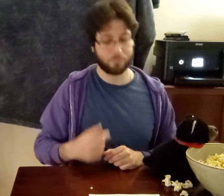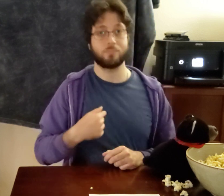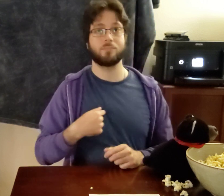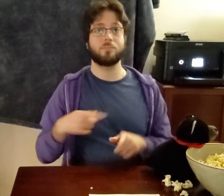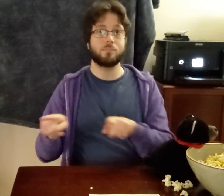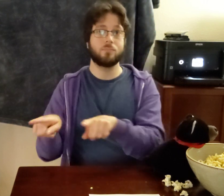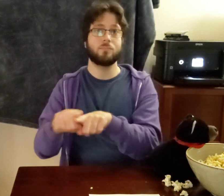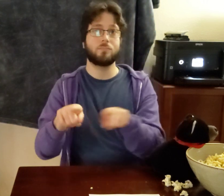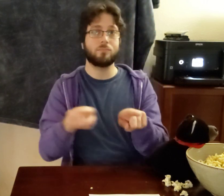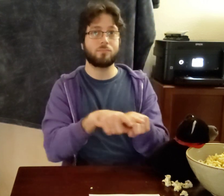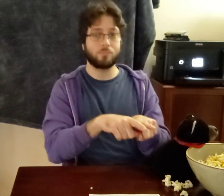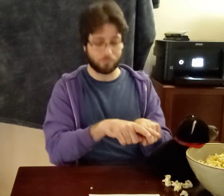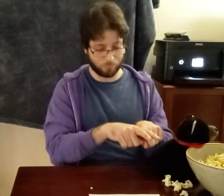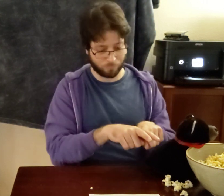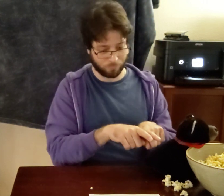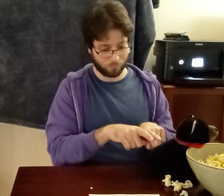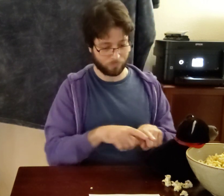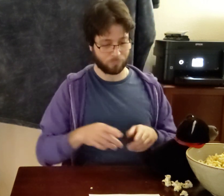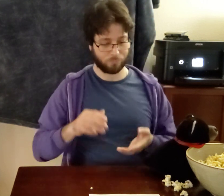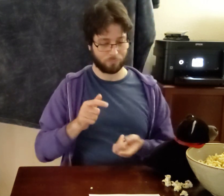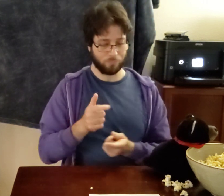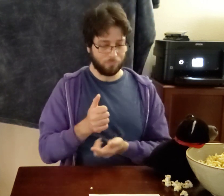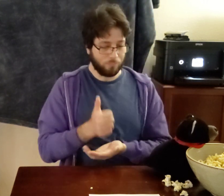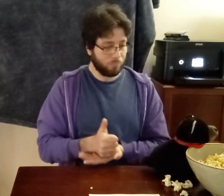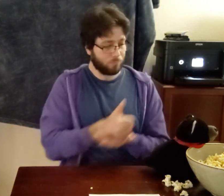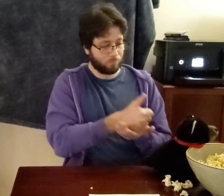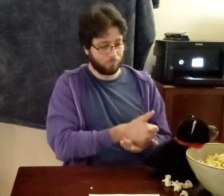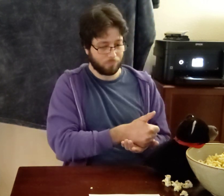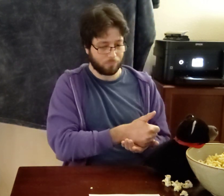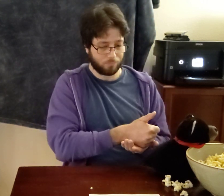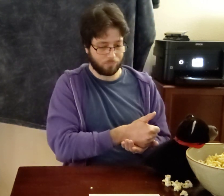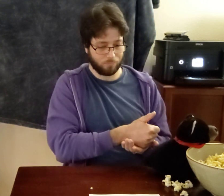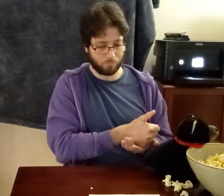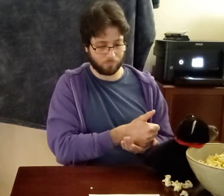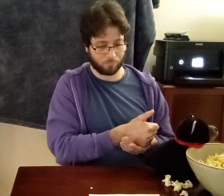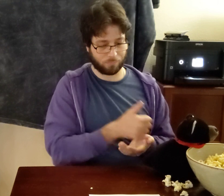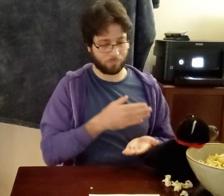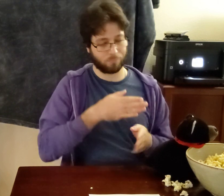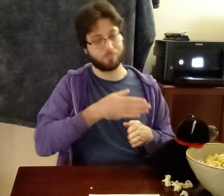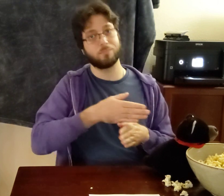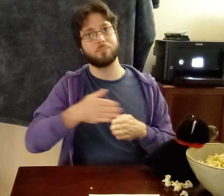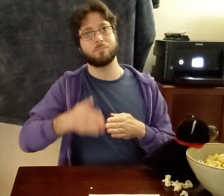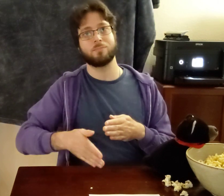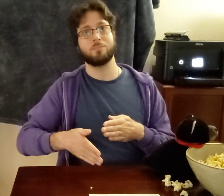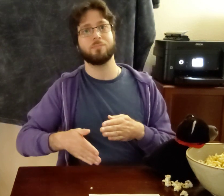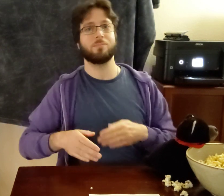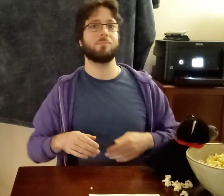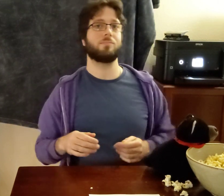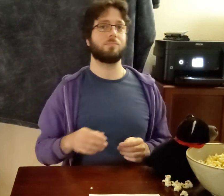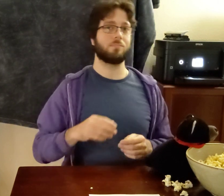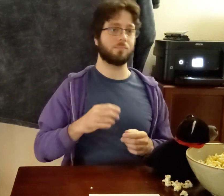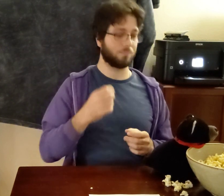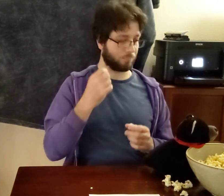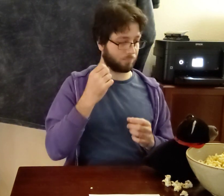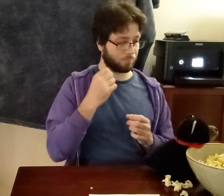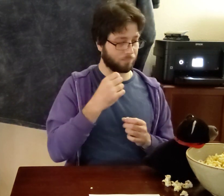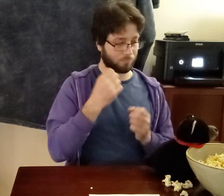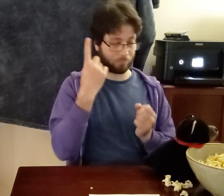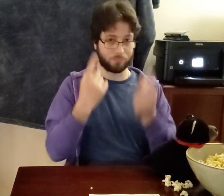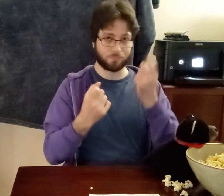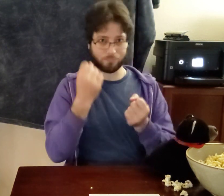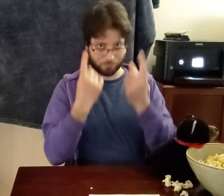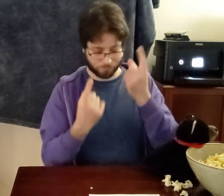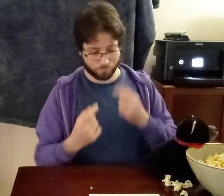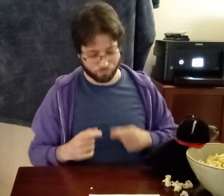I ALSO HELP-bearaldo END POPCORN